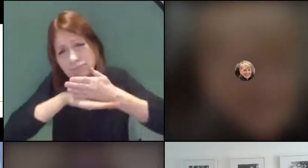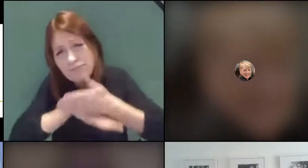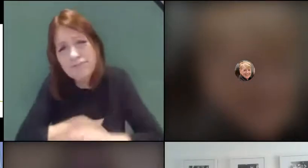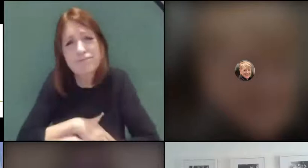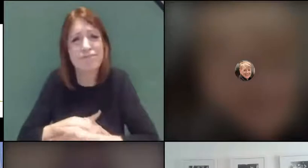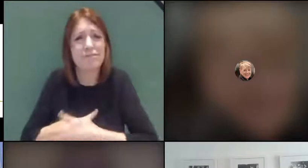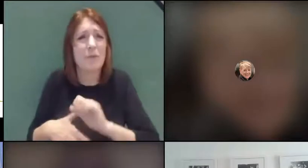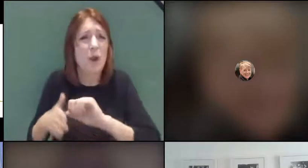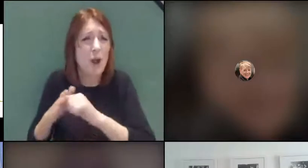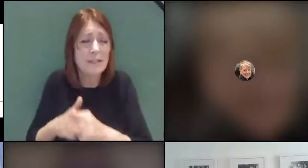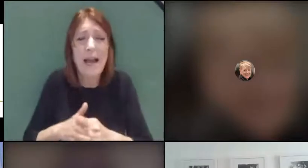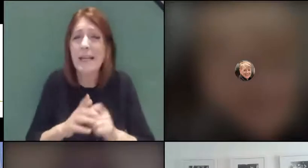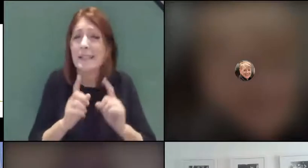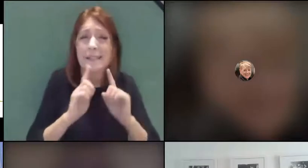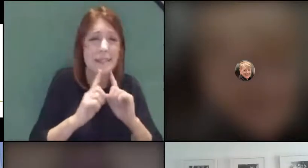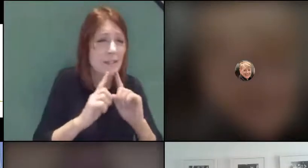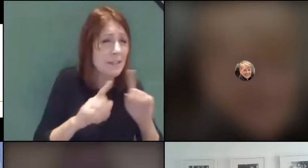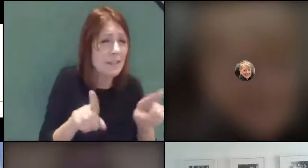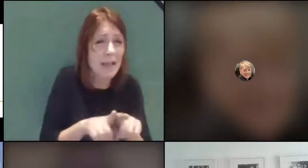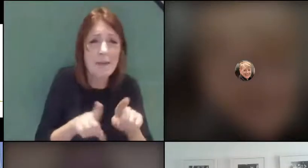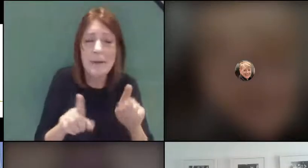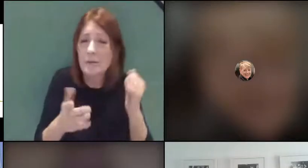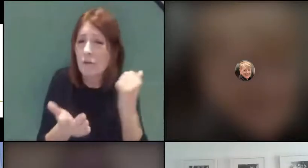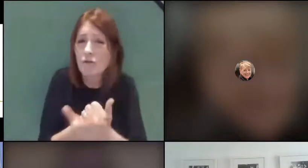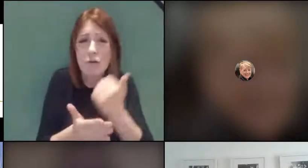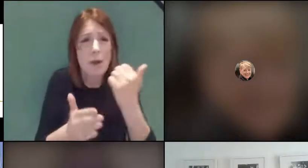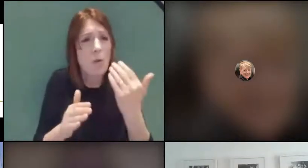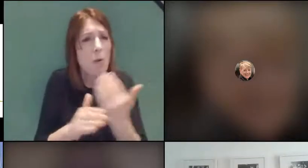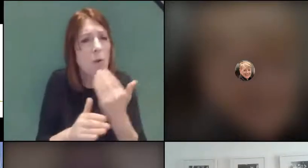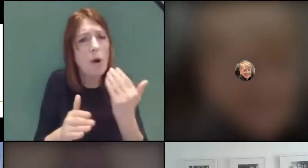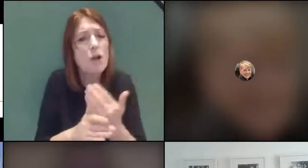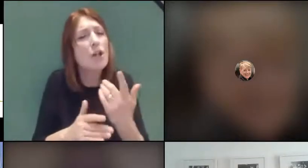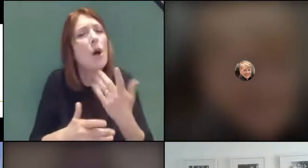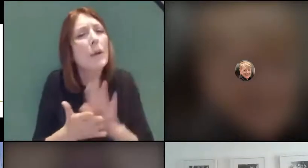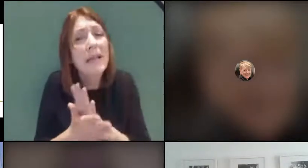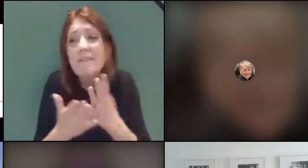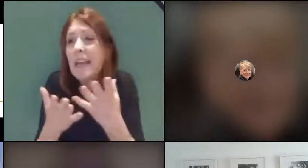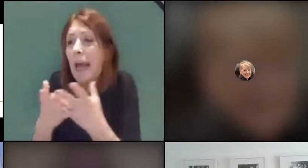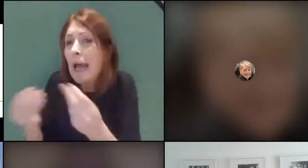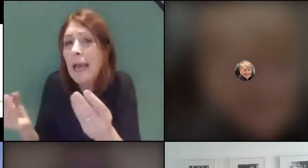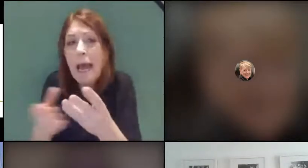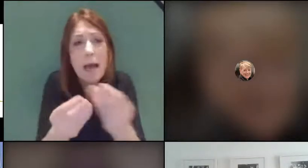done some great work but actually how can we make sure that we fill those gaps or the areas that